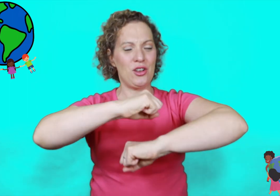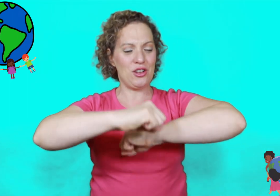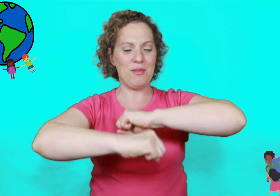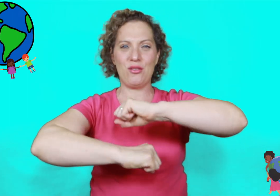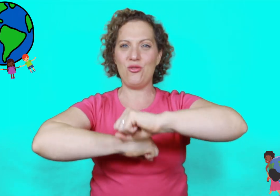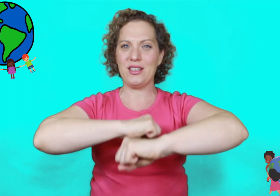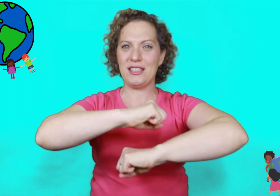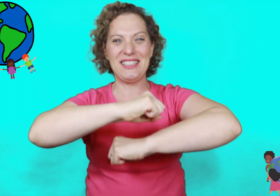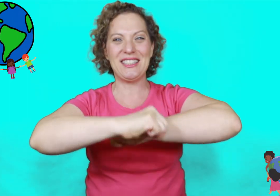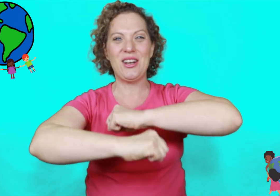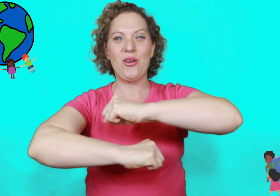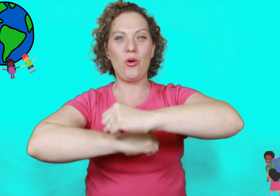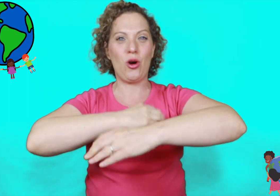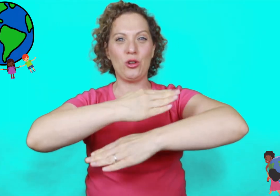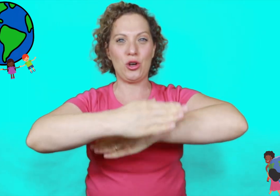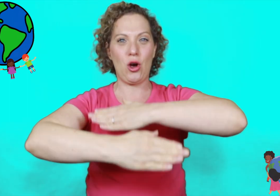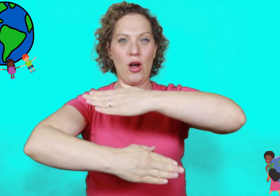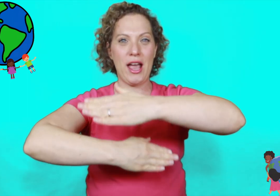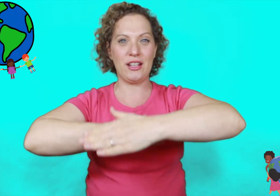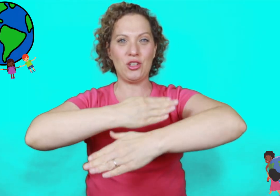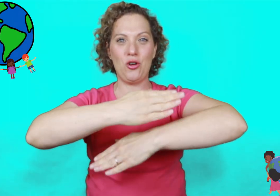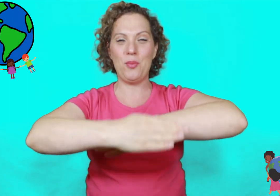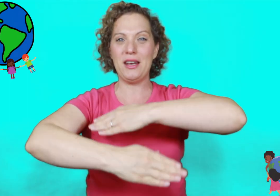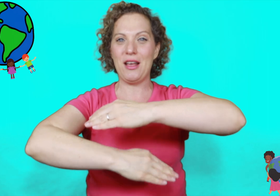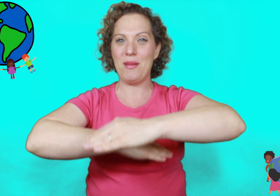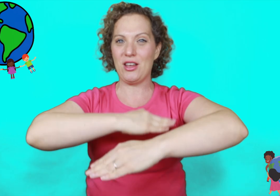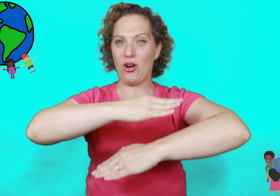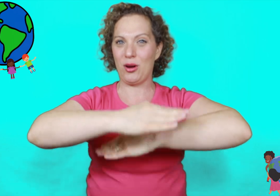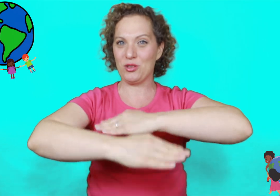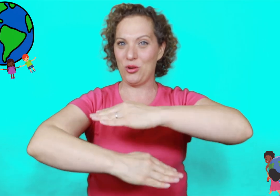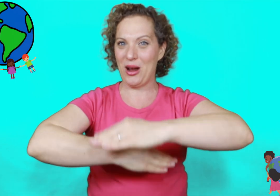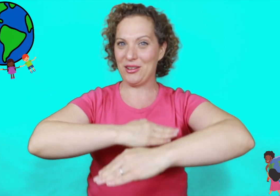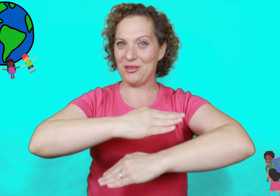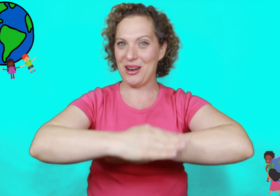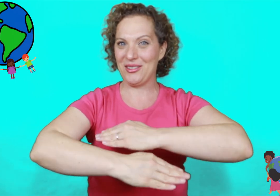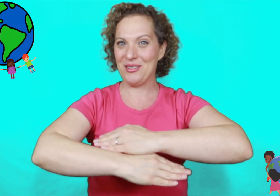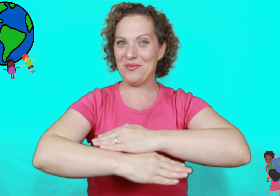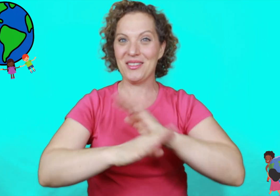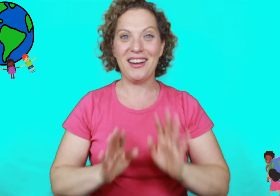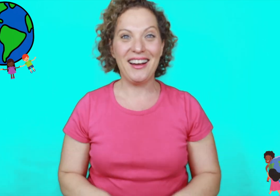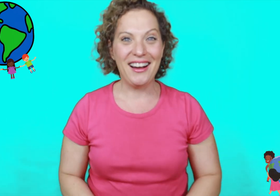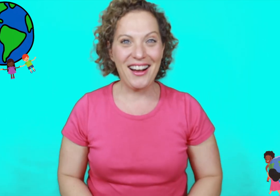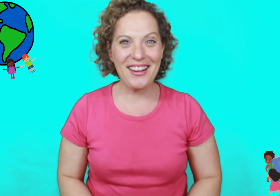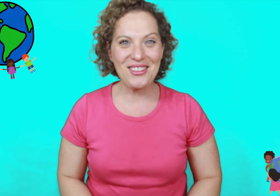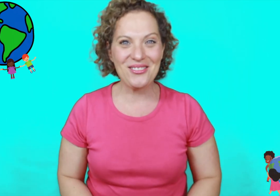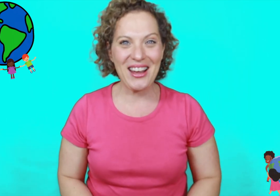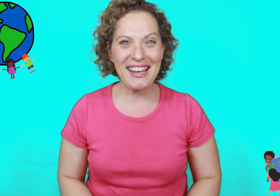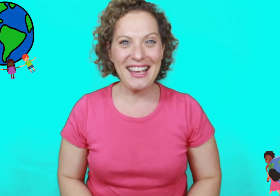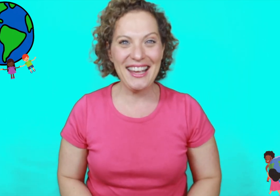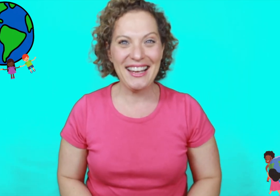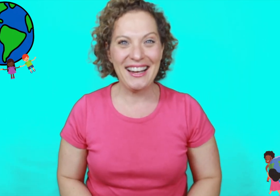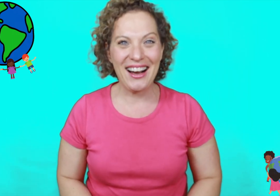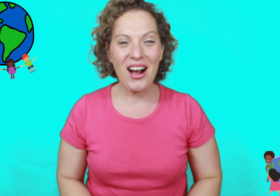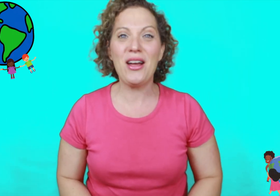you can make fists or hold your hands open and make your arms go round and round are you ready or